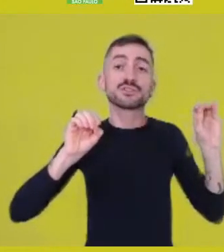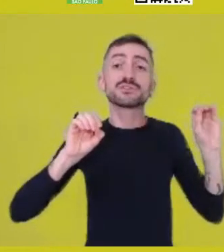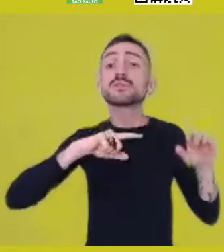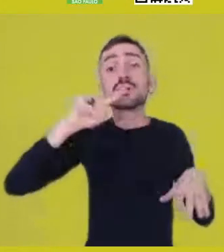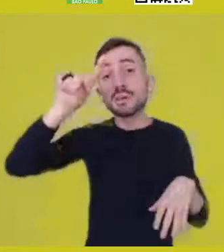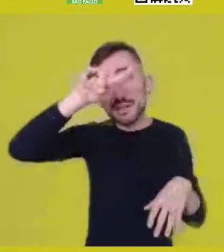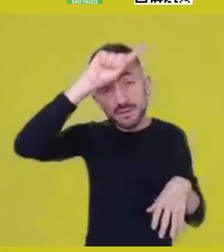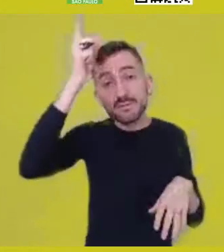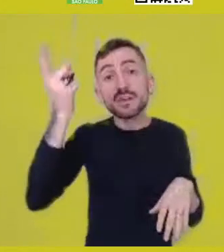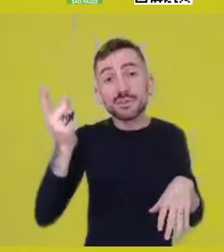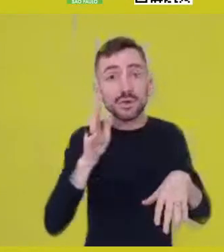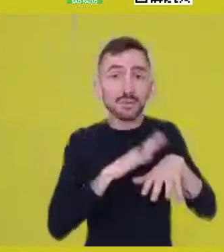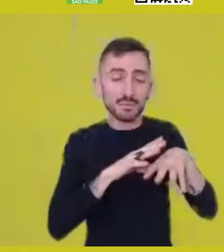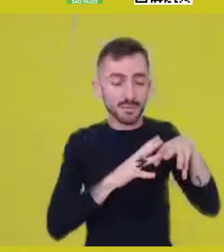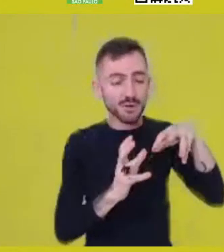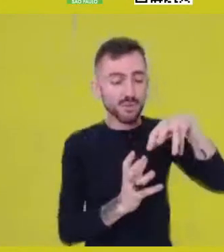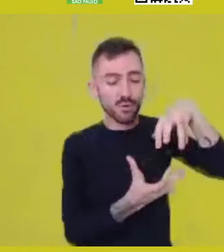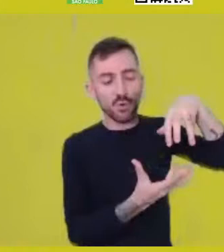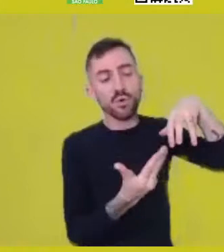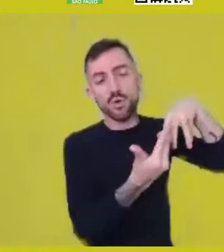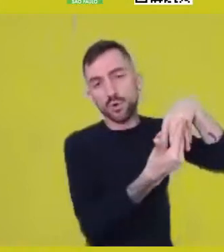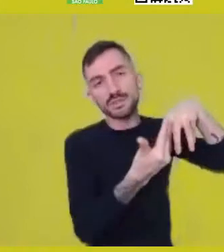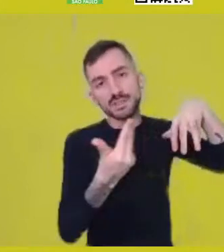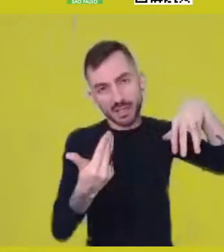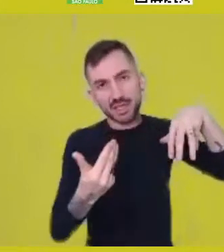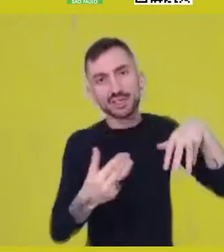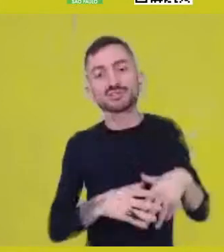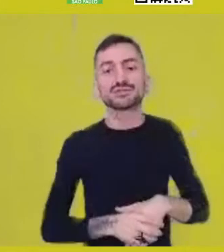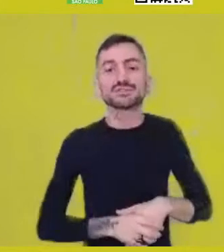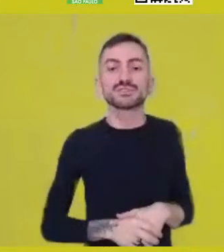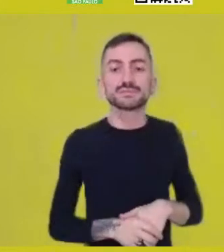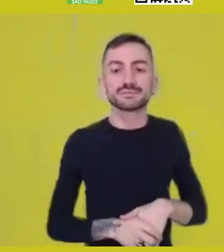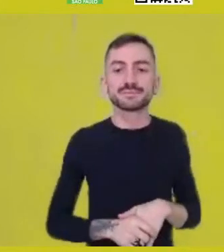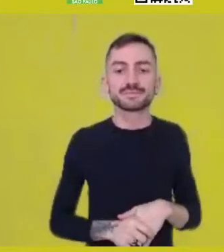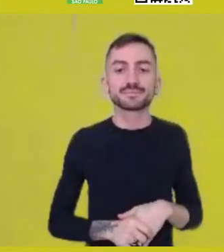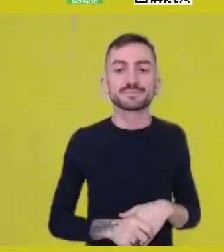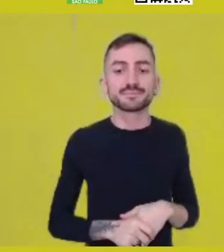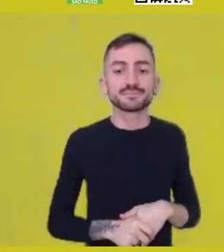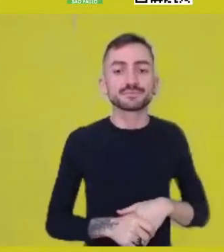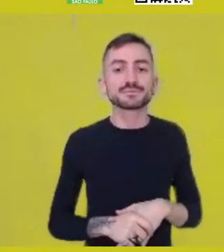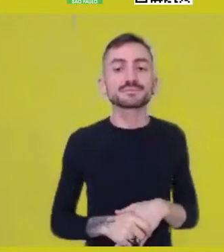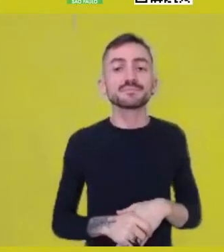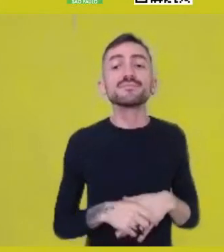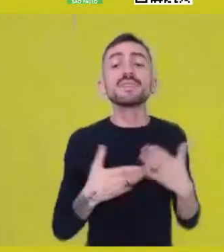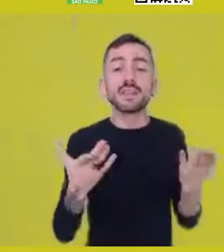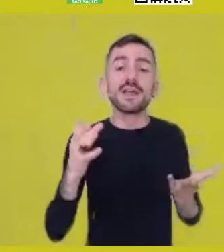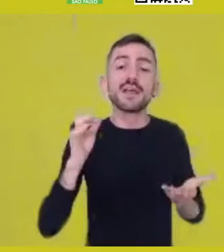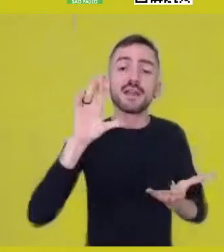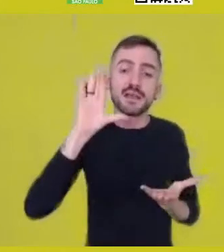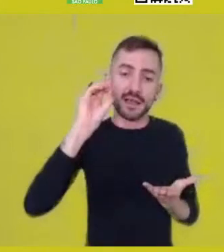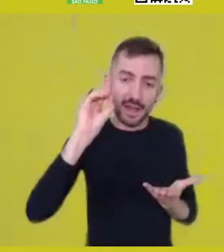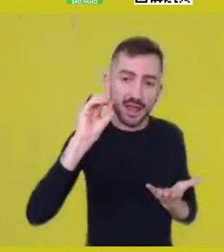and which, of course, makes us suppose many other things.